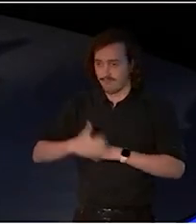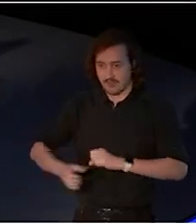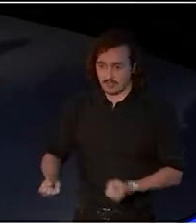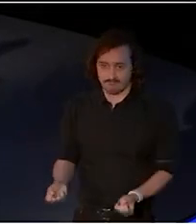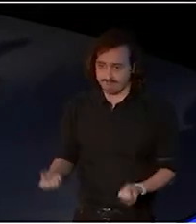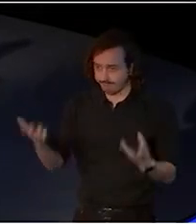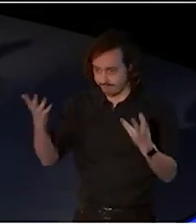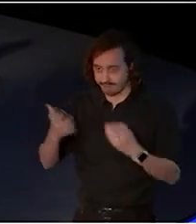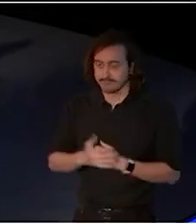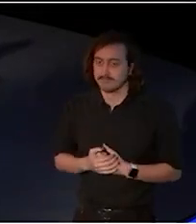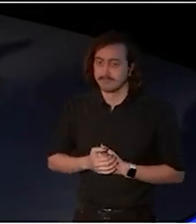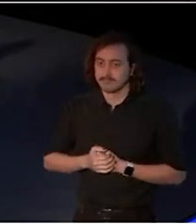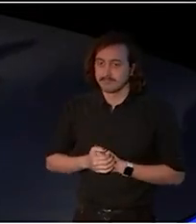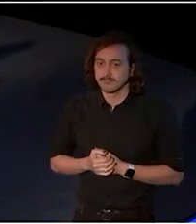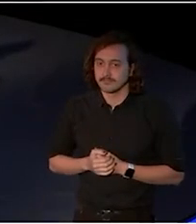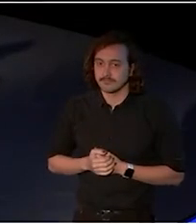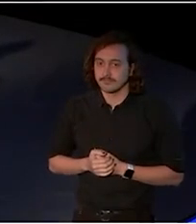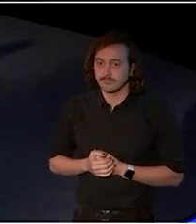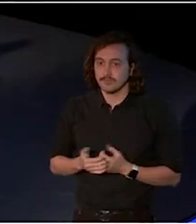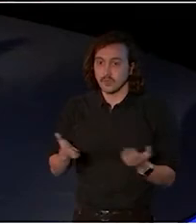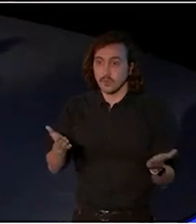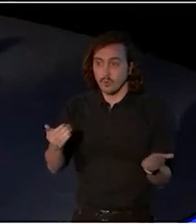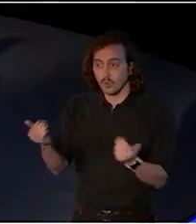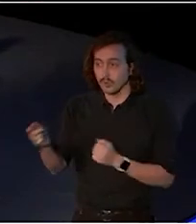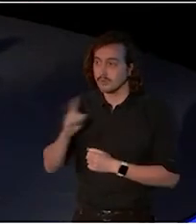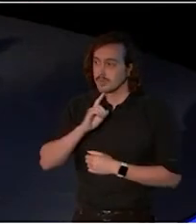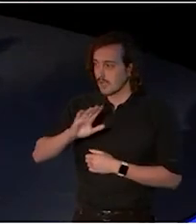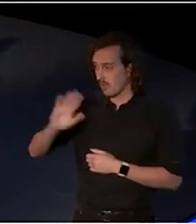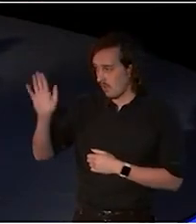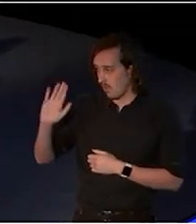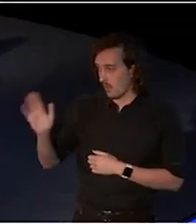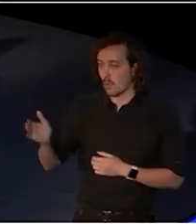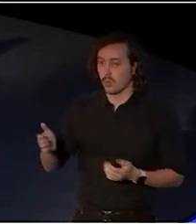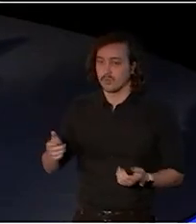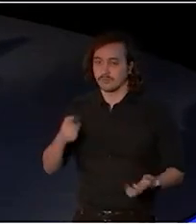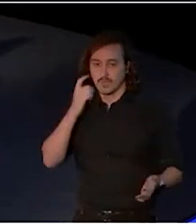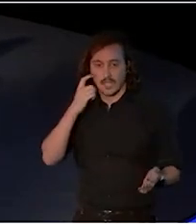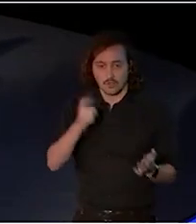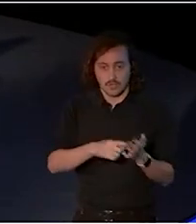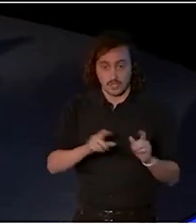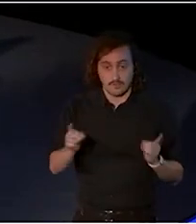I wanna welcome and say hello and acknowledge the First Nations people who are